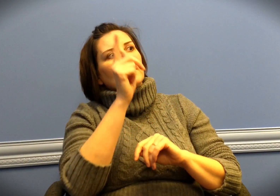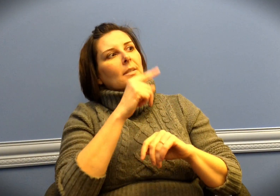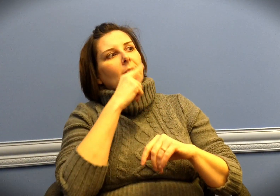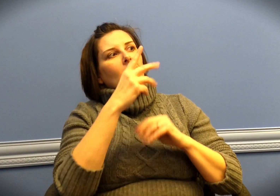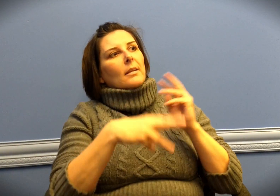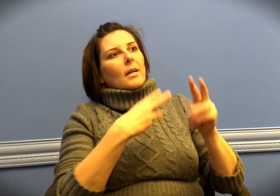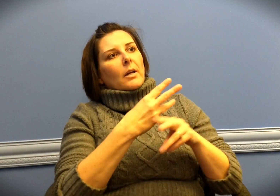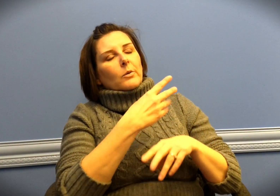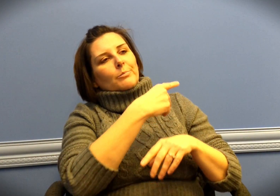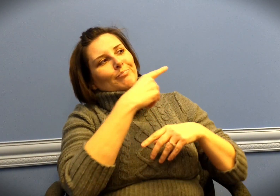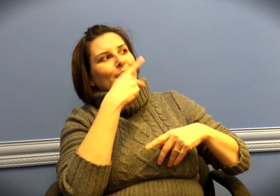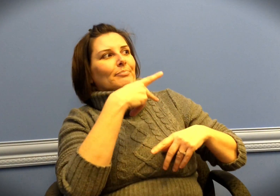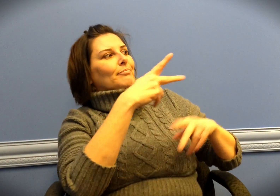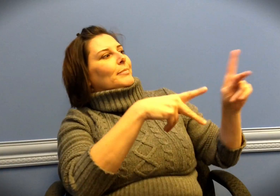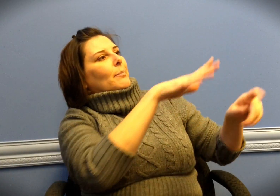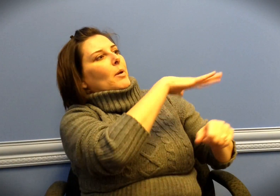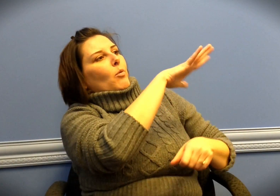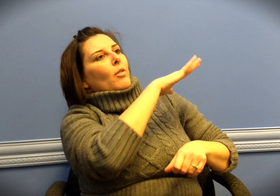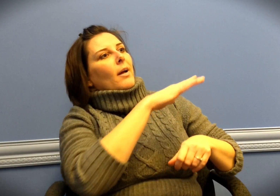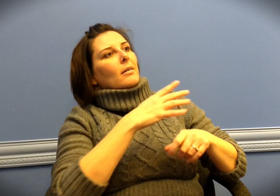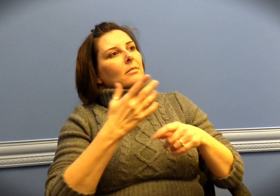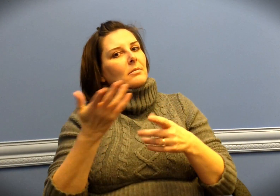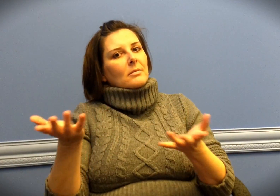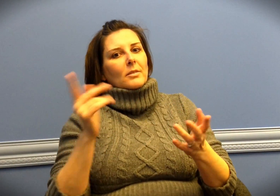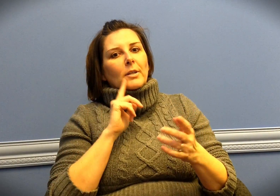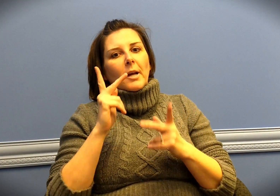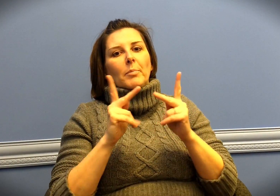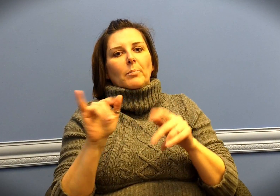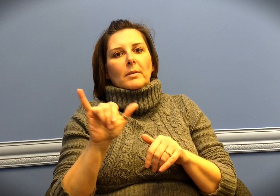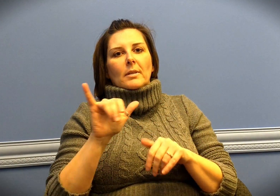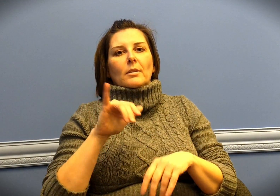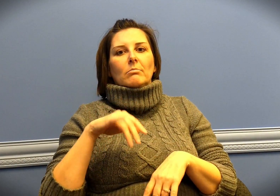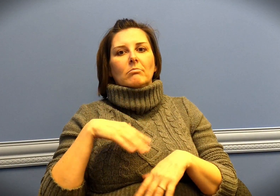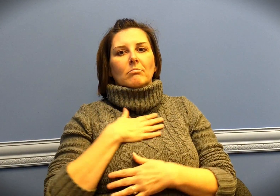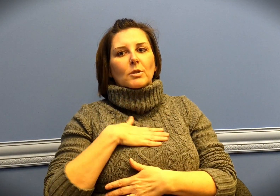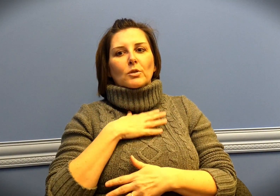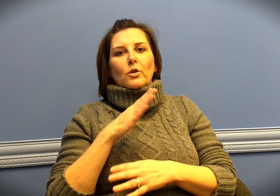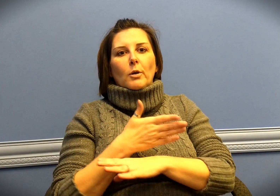or really anyone at the concert that Deaf people can enjoy music as well.